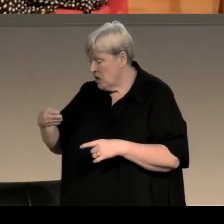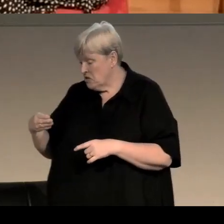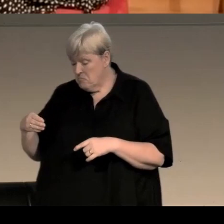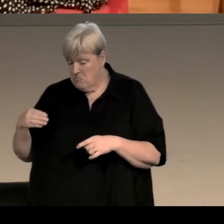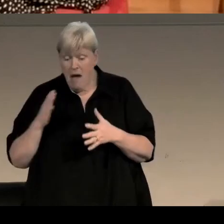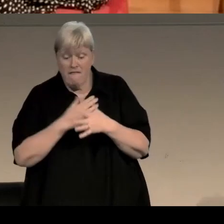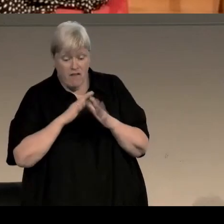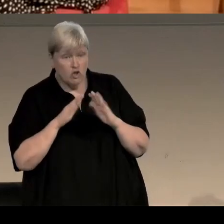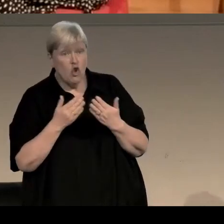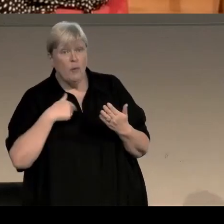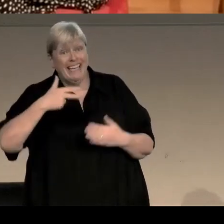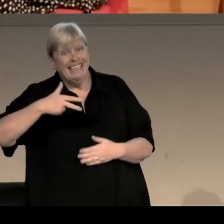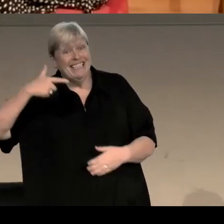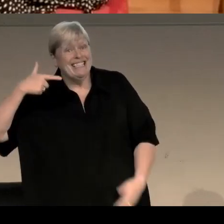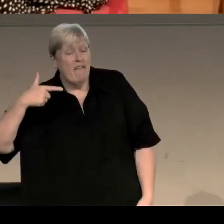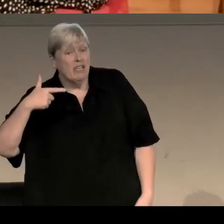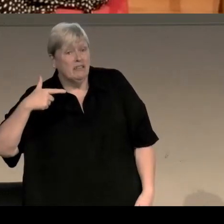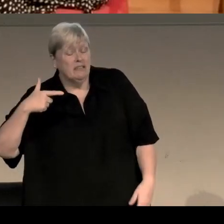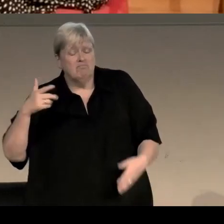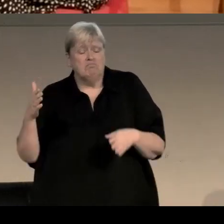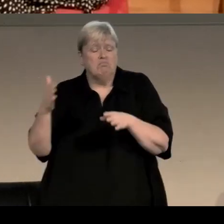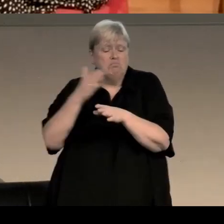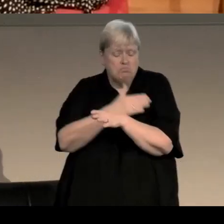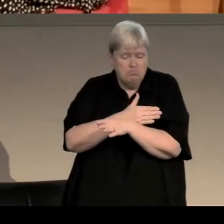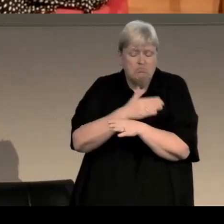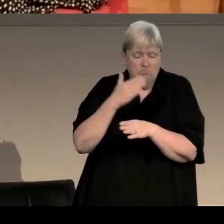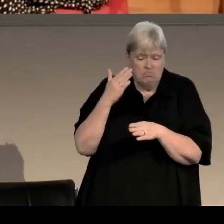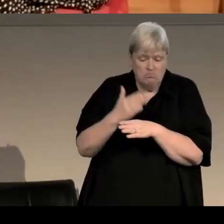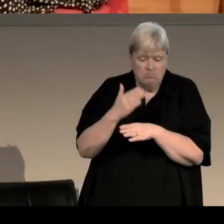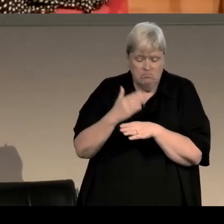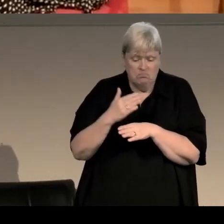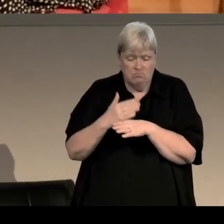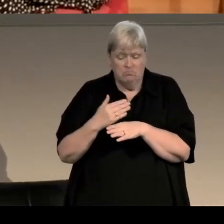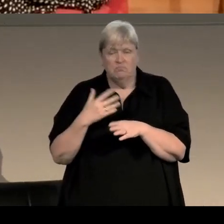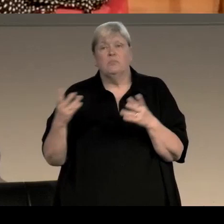and I was lucky that very early on in my career, I made the acquaintance of Sue Black,